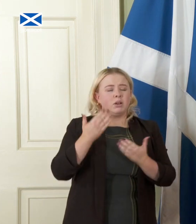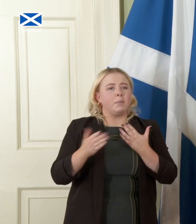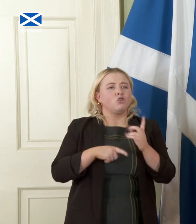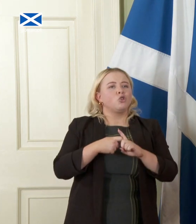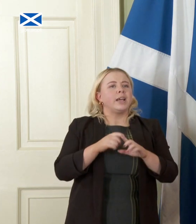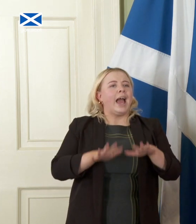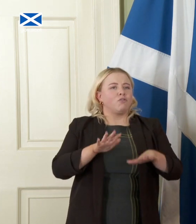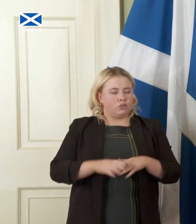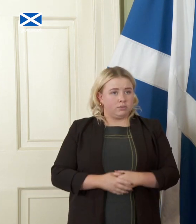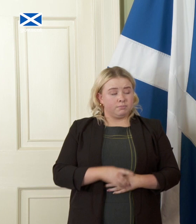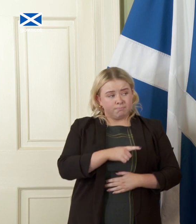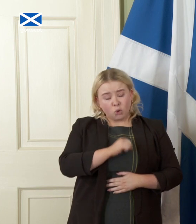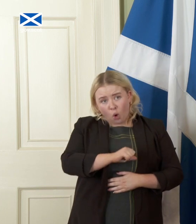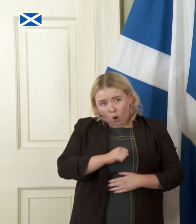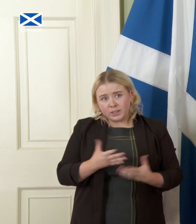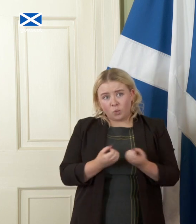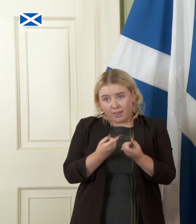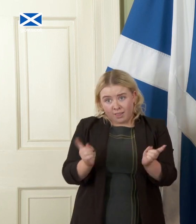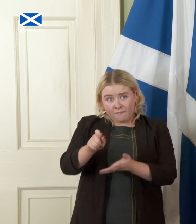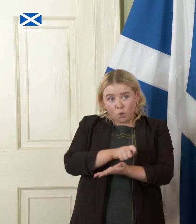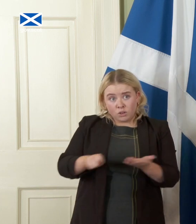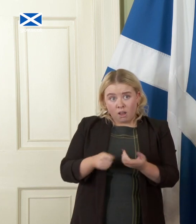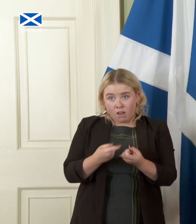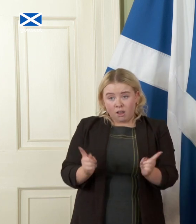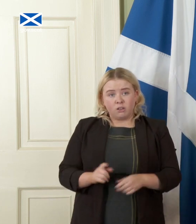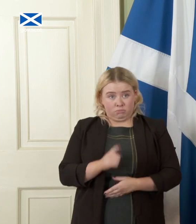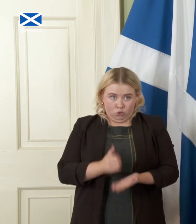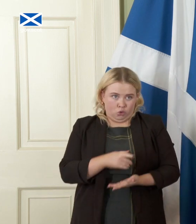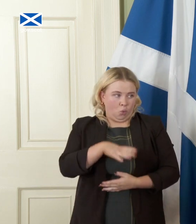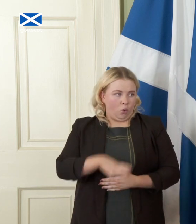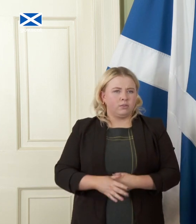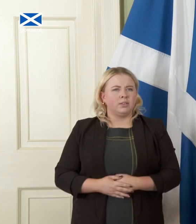if you're honest with the voters as I'm sure you want to be is it not simply a